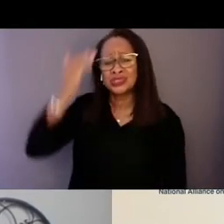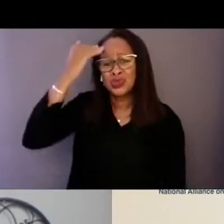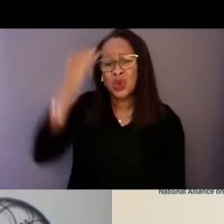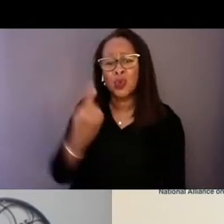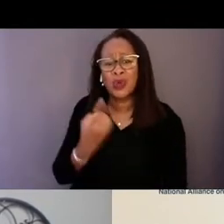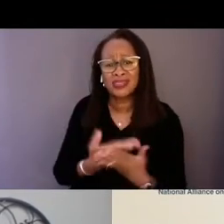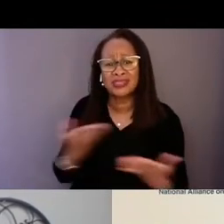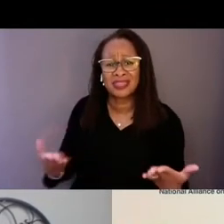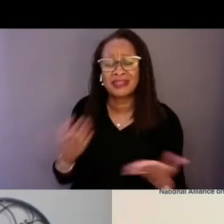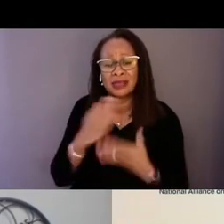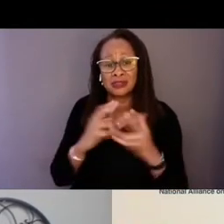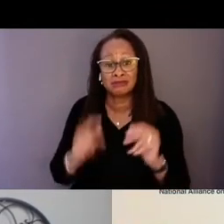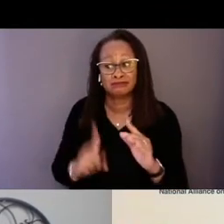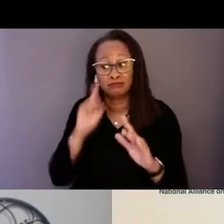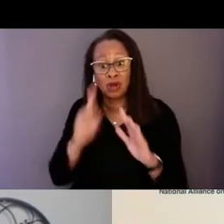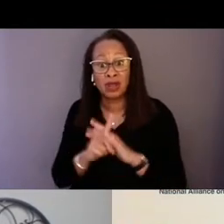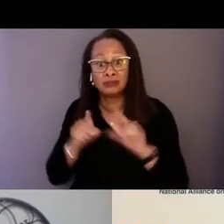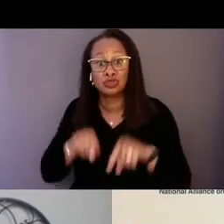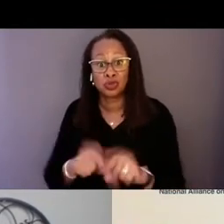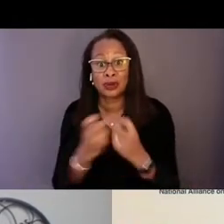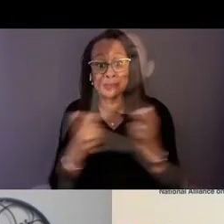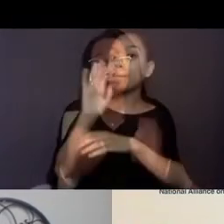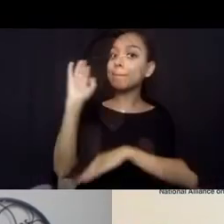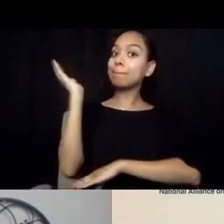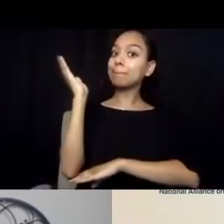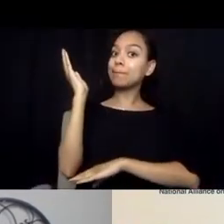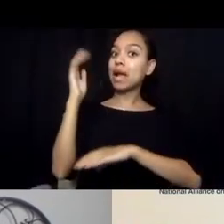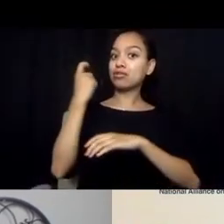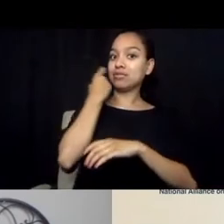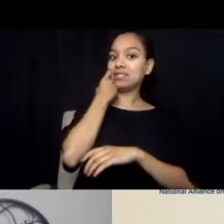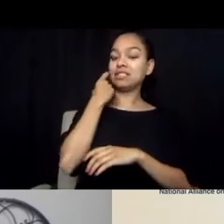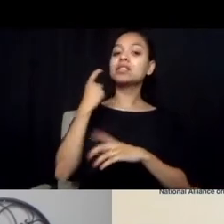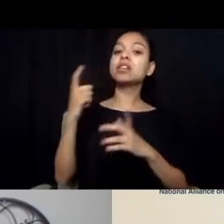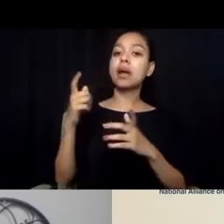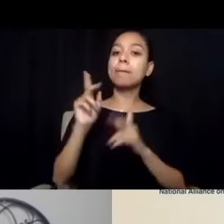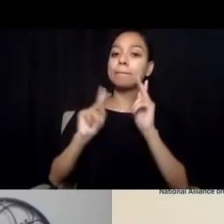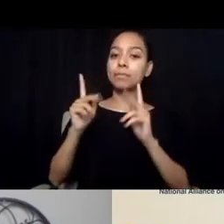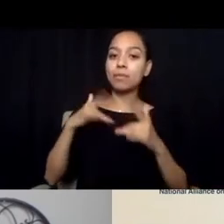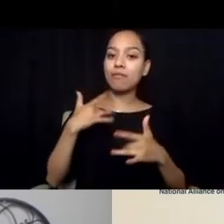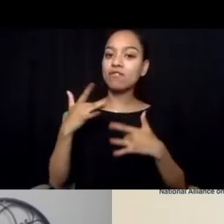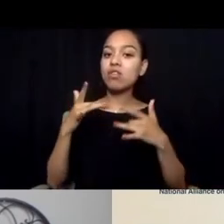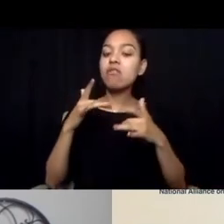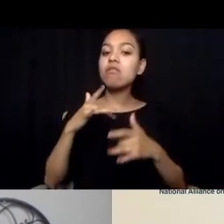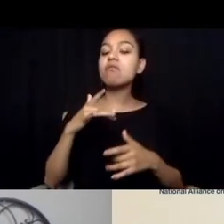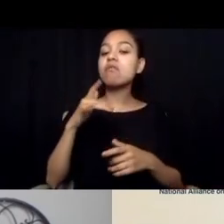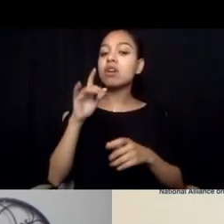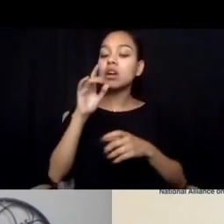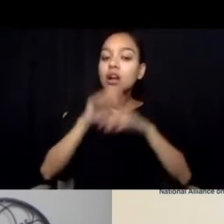was ensuring that people feel comfortable calling 988, especially in communities of color where calling 9-1-1